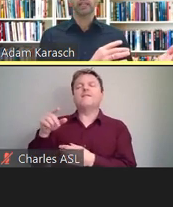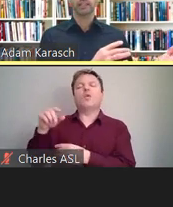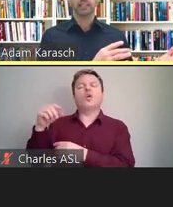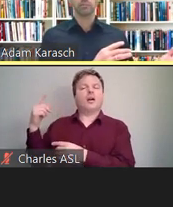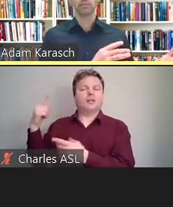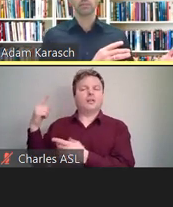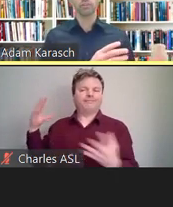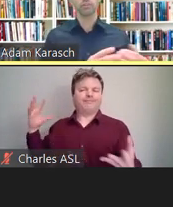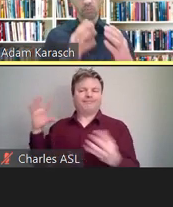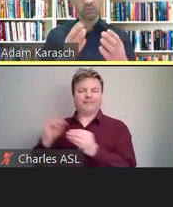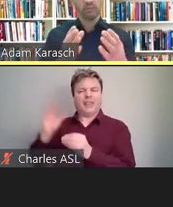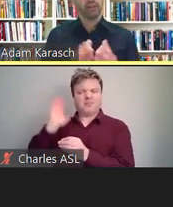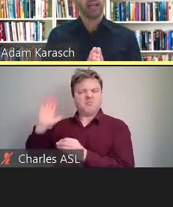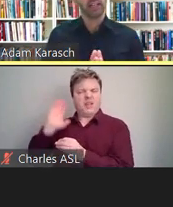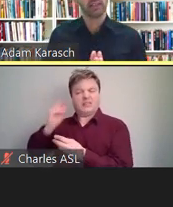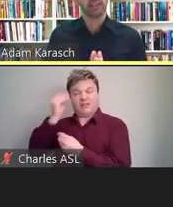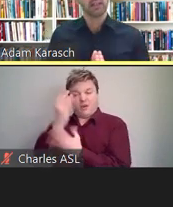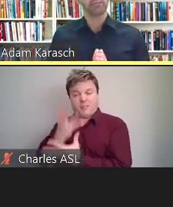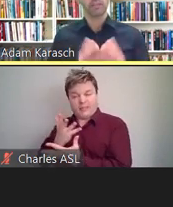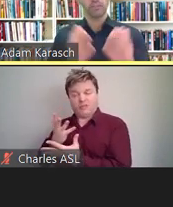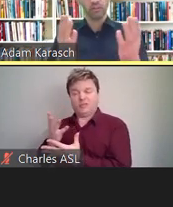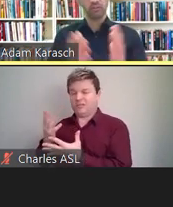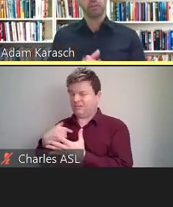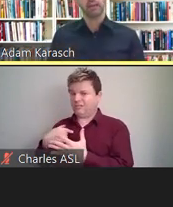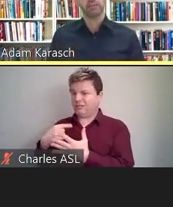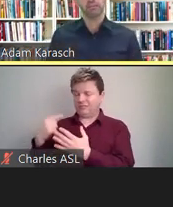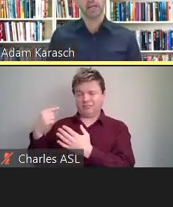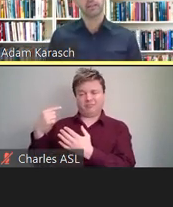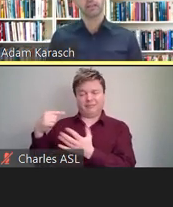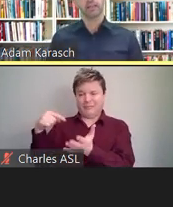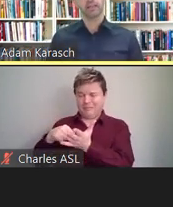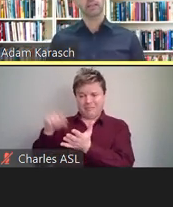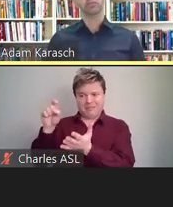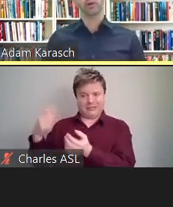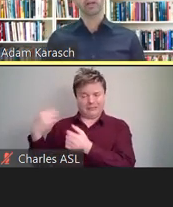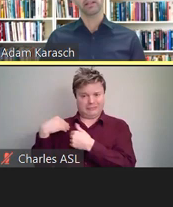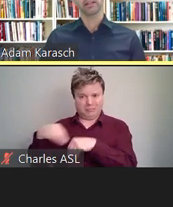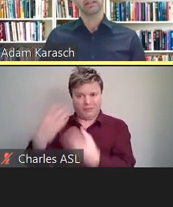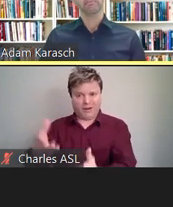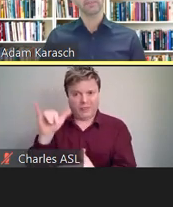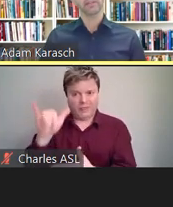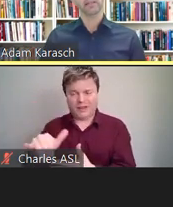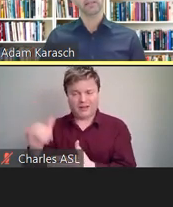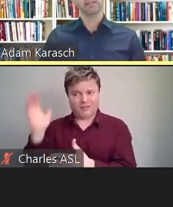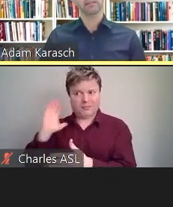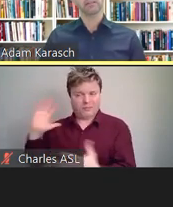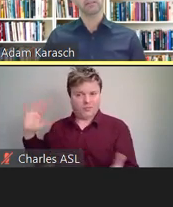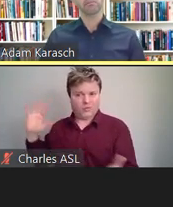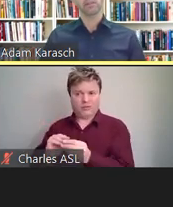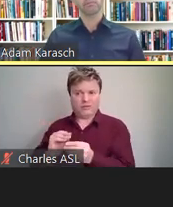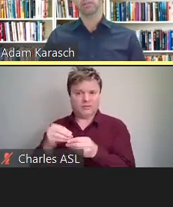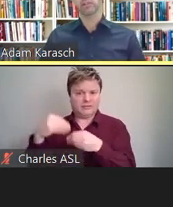accessible in your specific case, but it should also be kept in mind as well if you conduct,